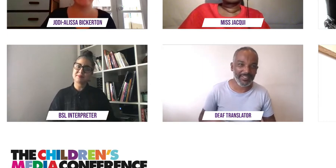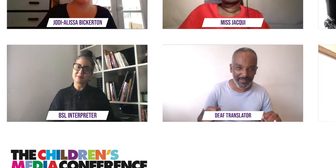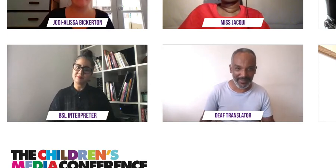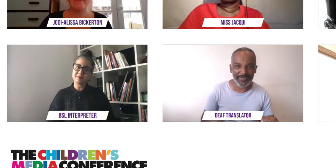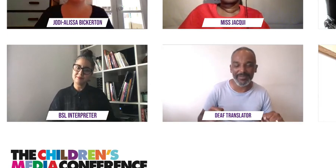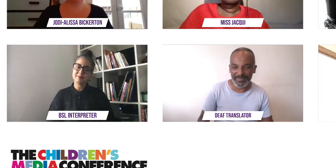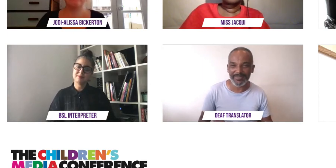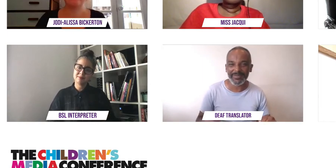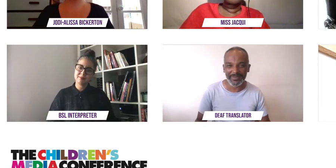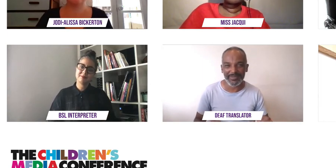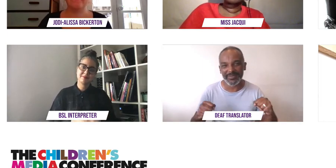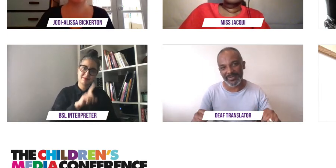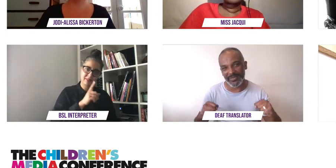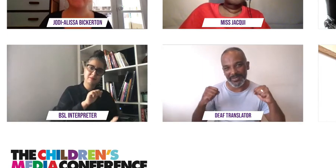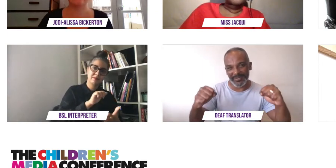if it can't be wrong then it must be right